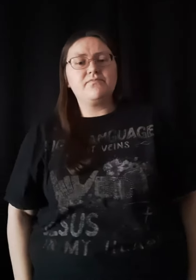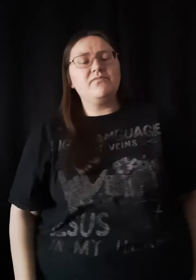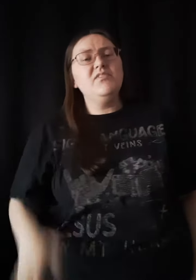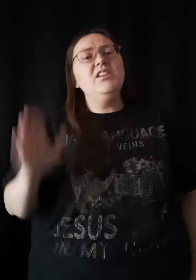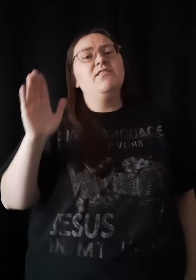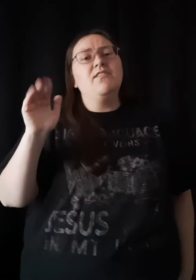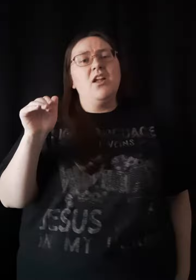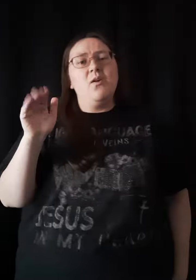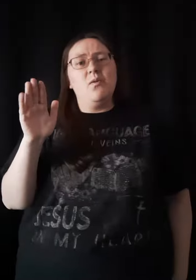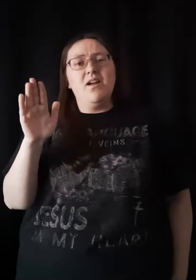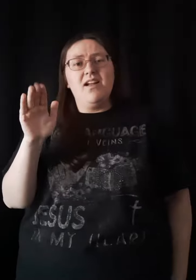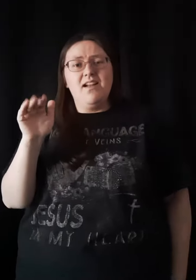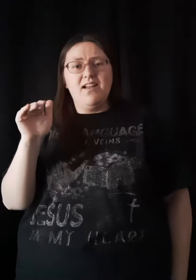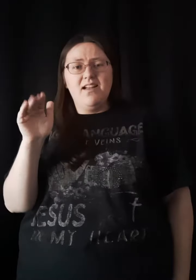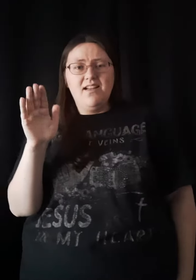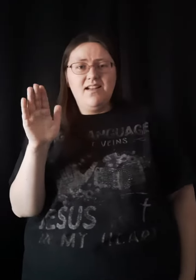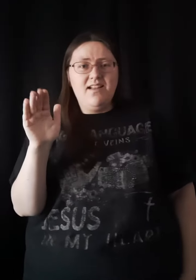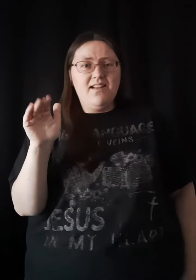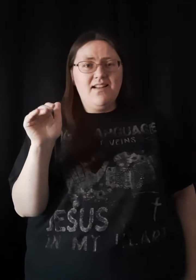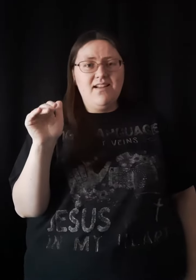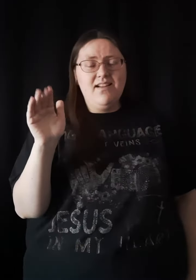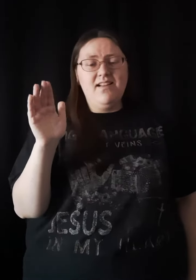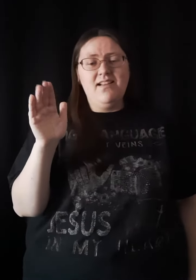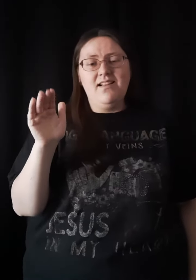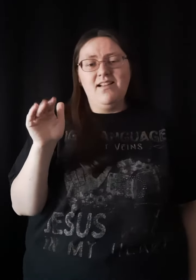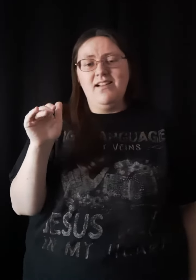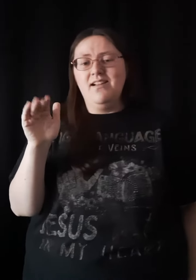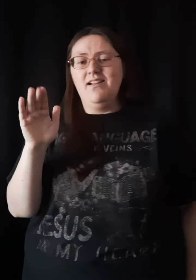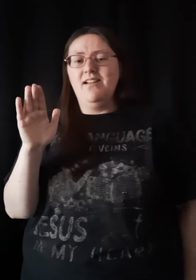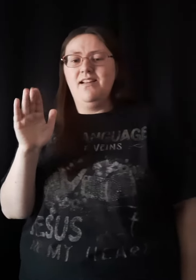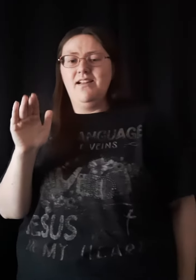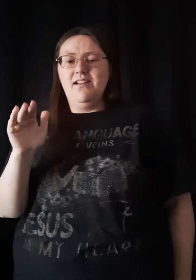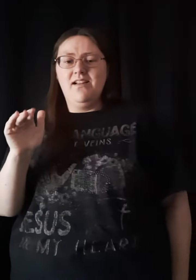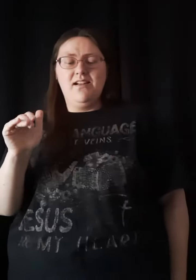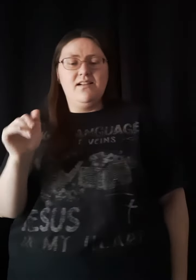Farewell